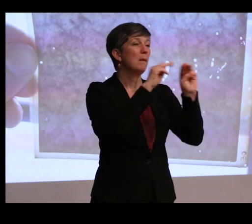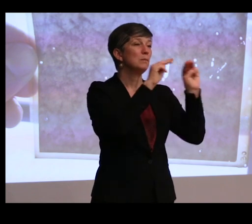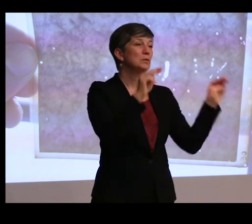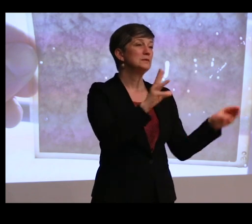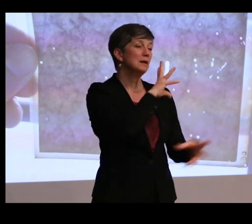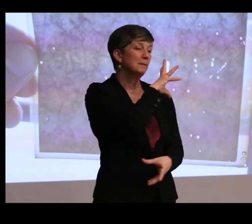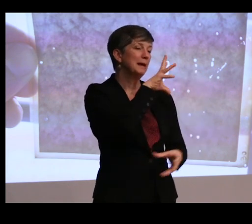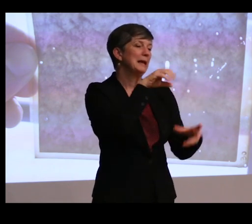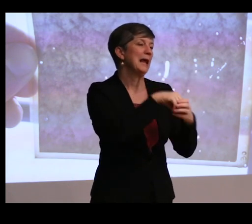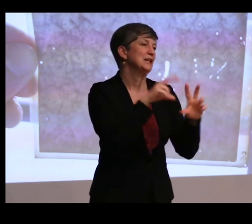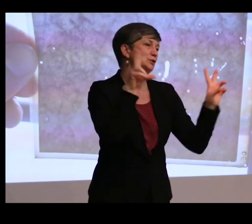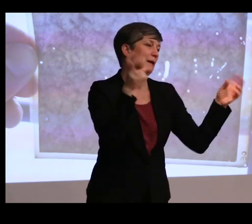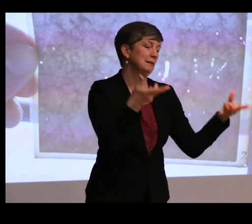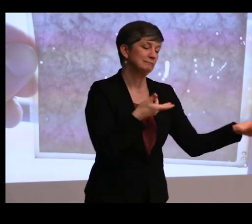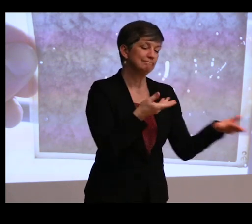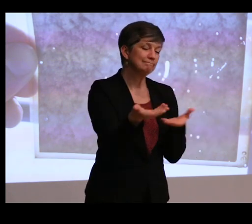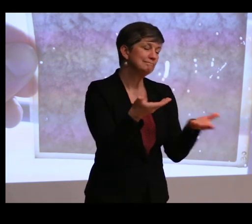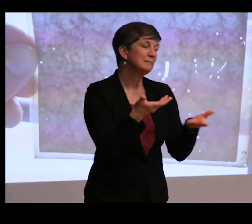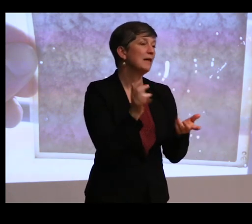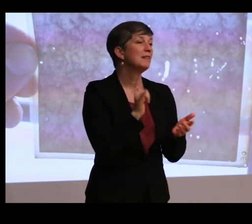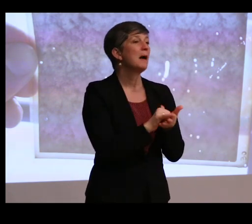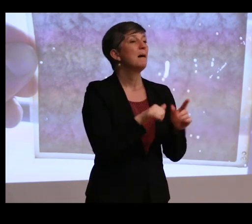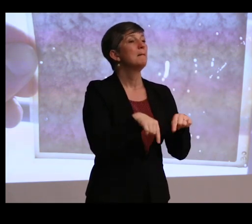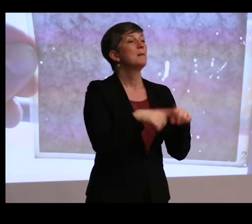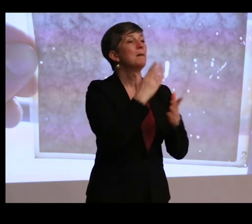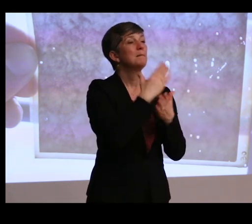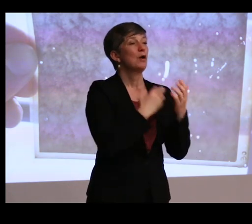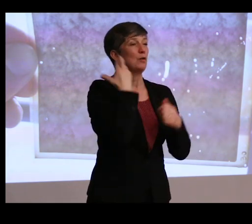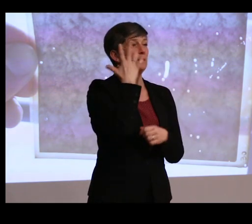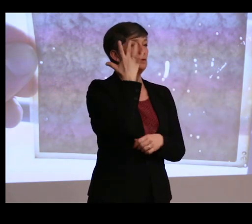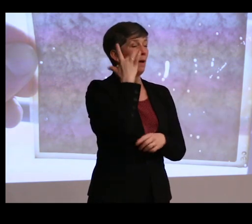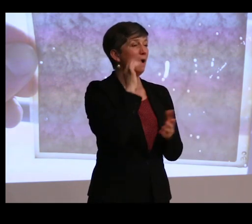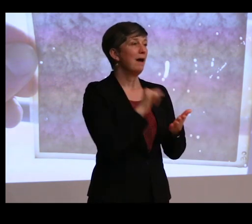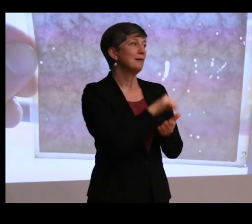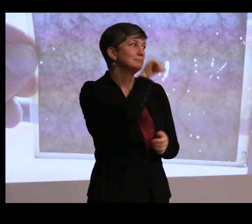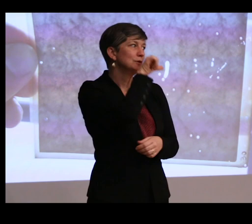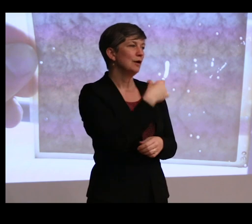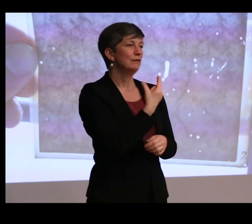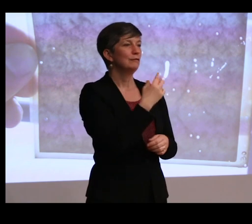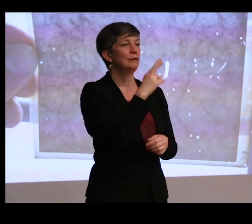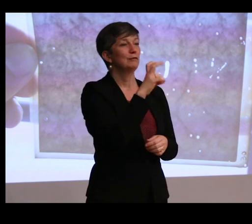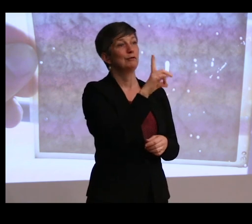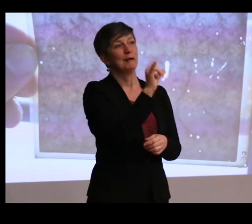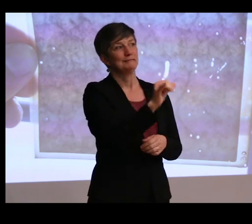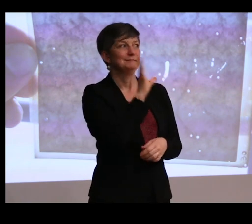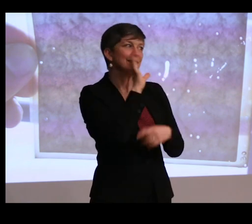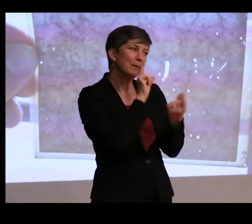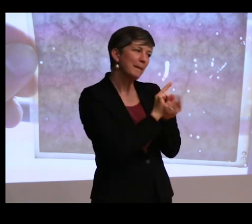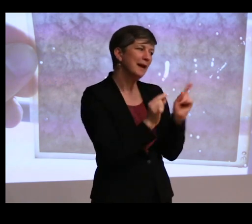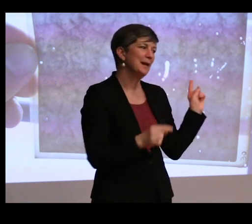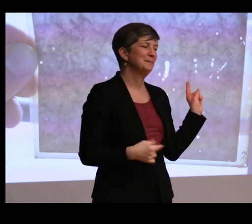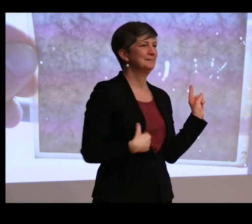if you want to call it that. But part of the reason why I love Frederic Gravely so much, having never met him, and I really don't know very much